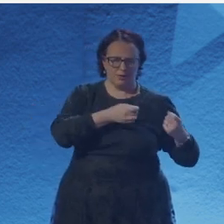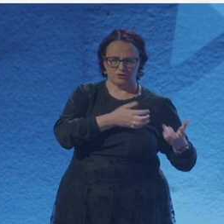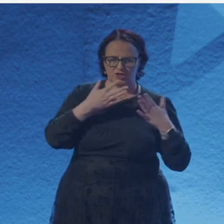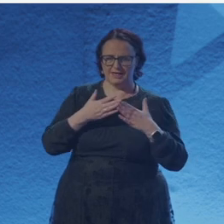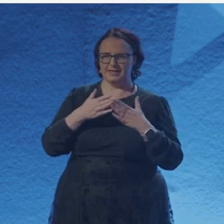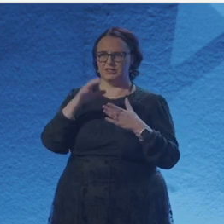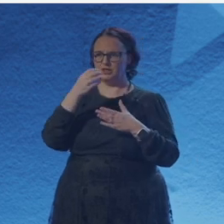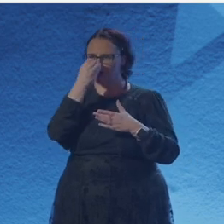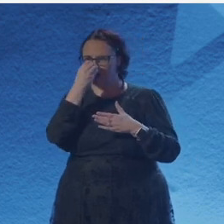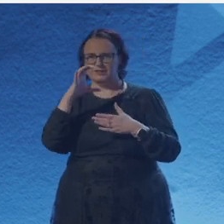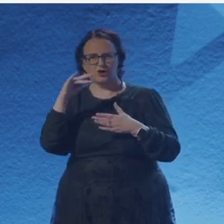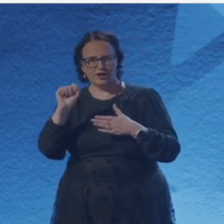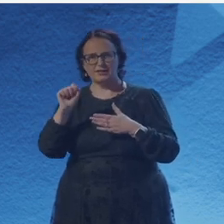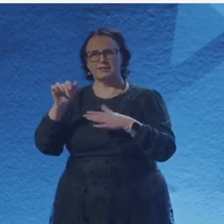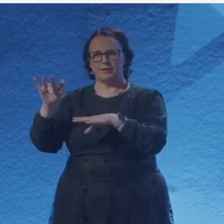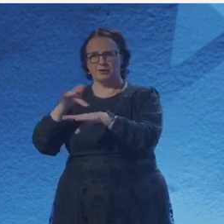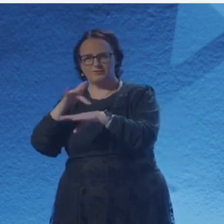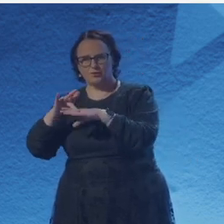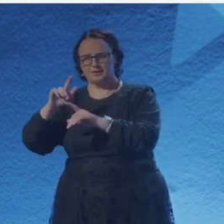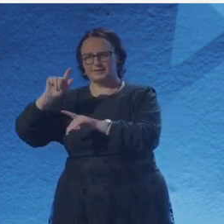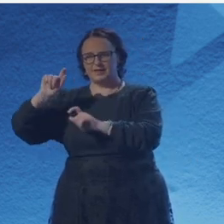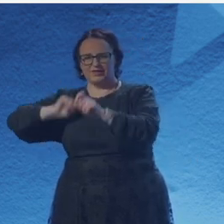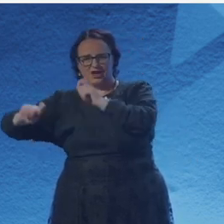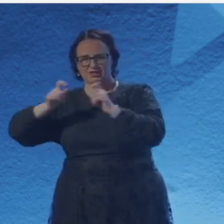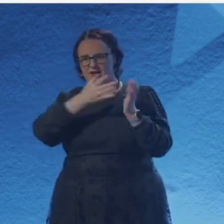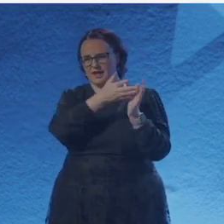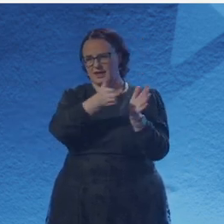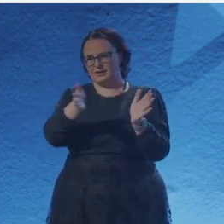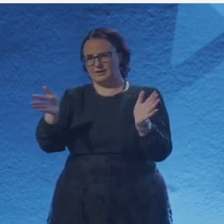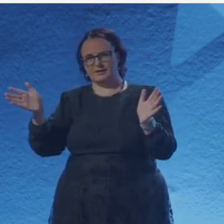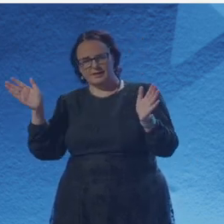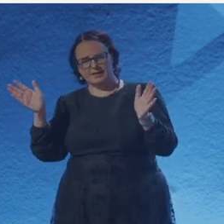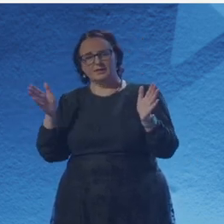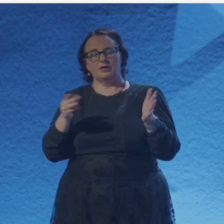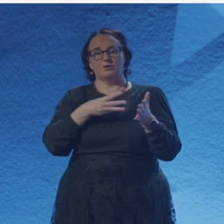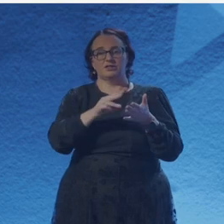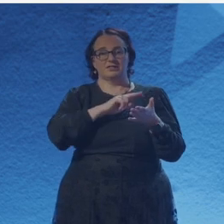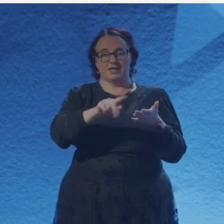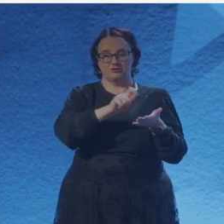She's been commissioned by Studio 9 animations studio and RTE to write to short poetry films for children.